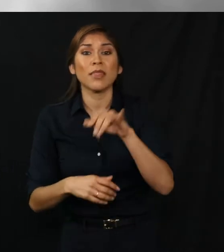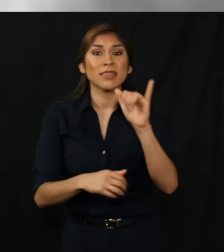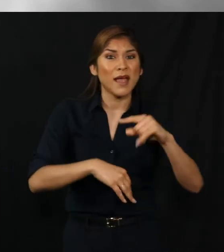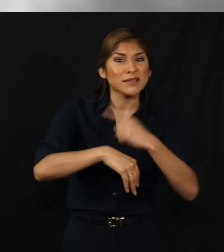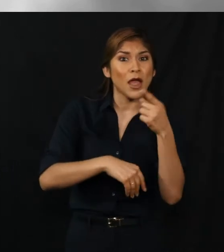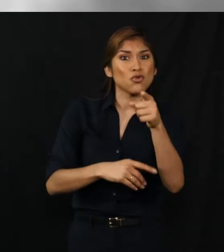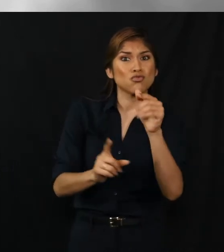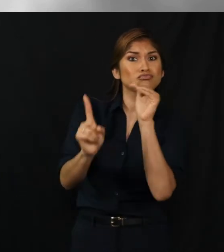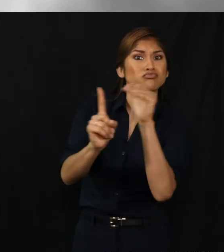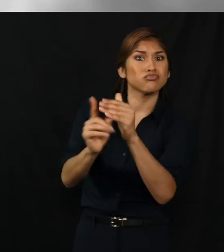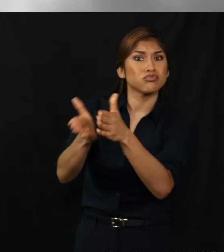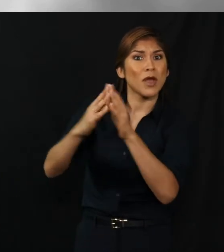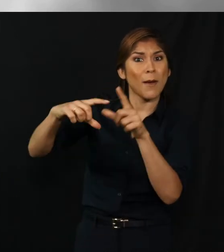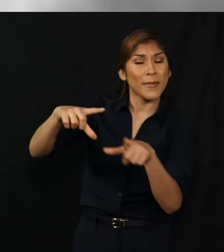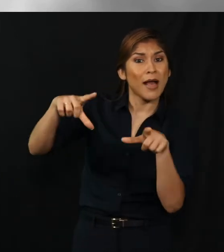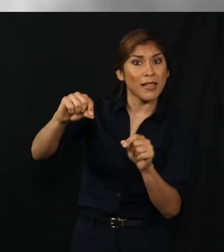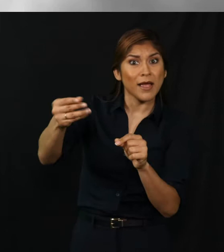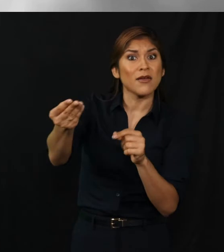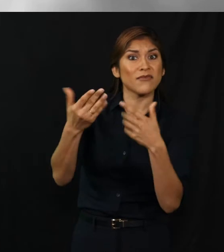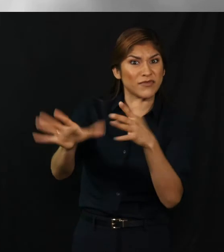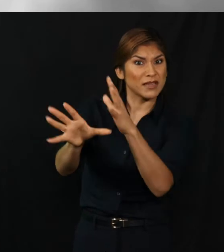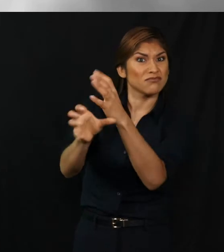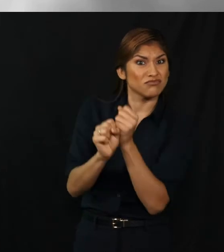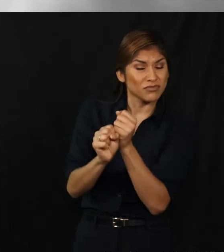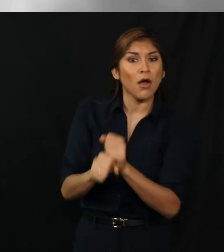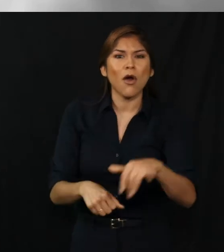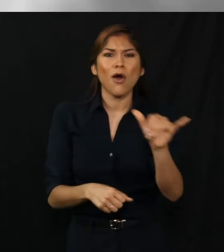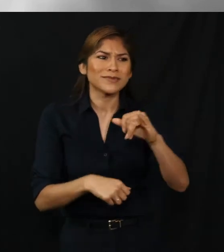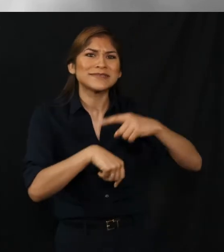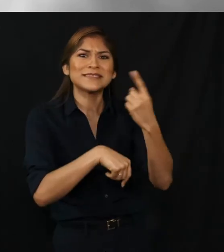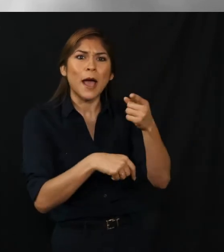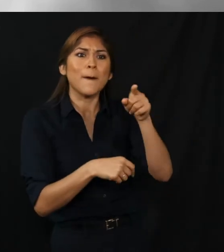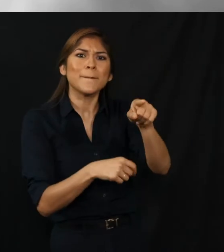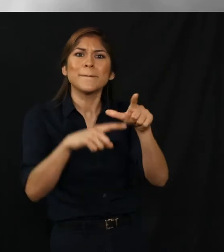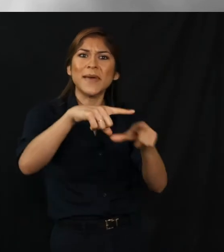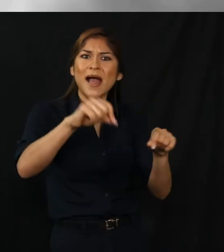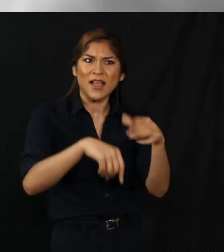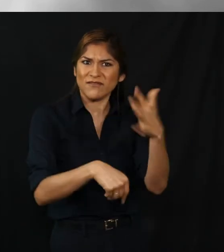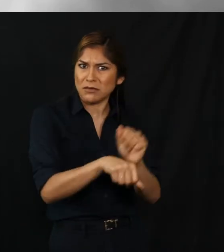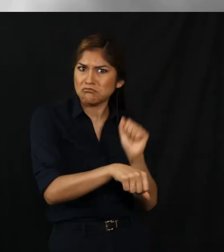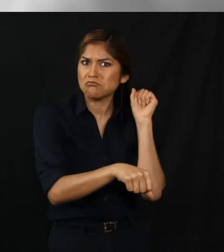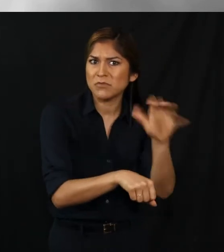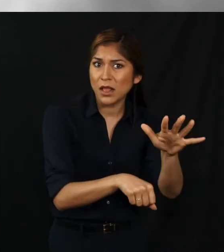Here you will see the election date, the date your absentee ballot request was received,